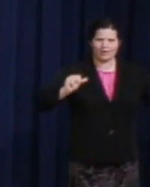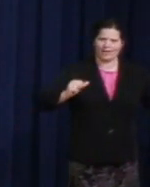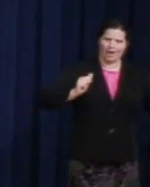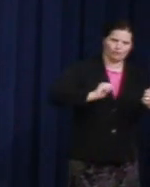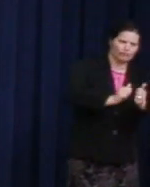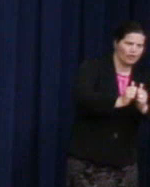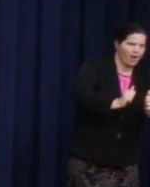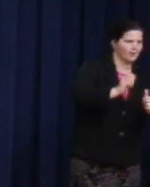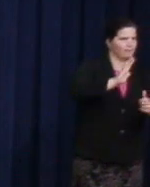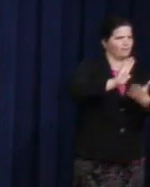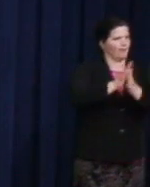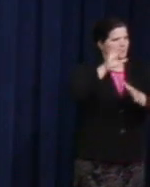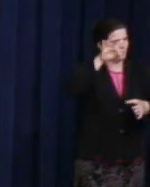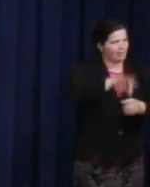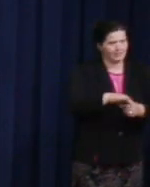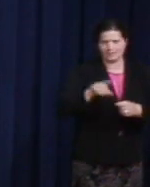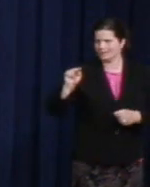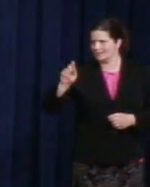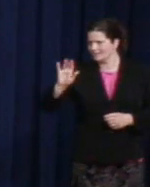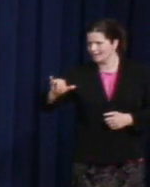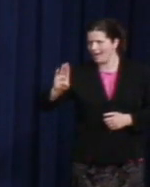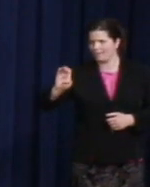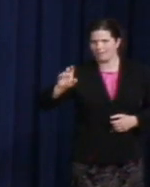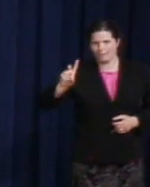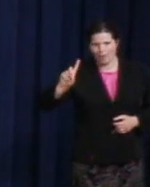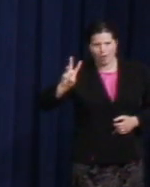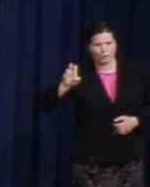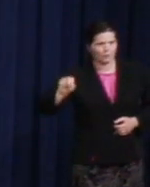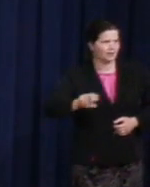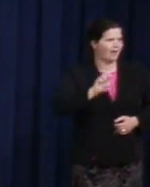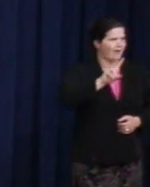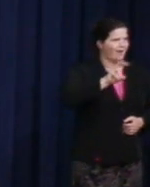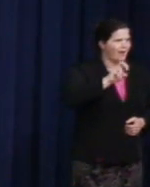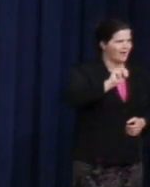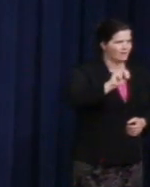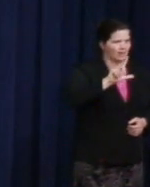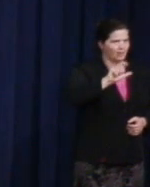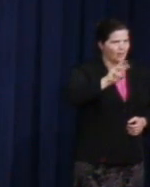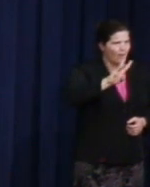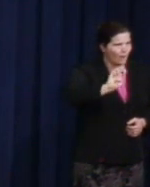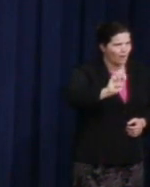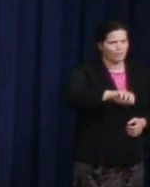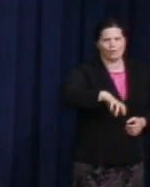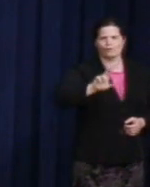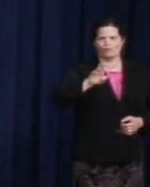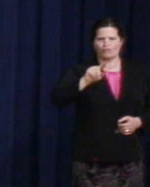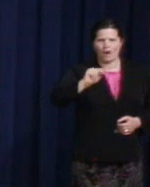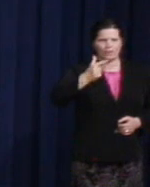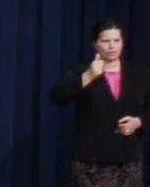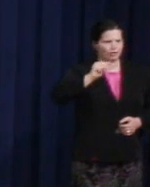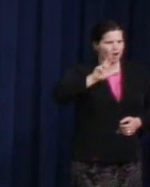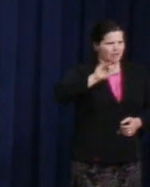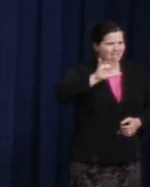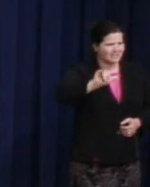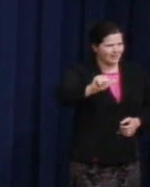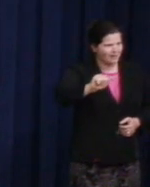like Evan Low, like Robert Garcia. He dreamed of fierce allies like George Moscone who would stand up and not waver from his LGBT